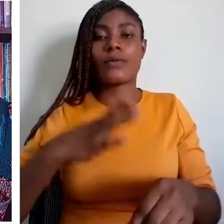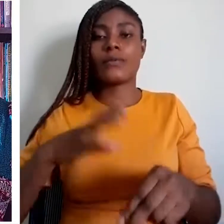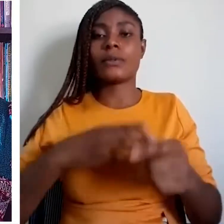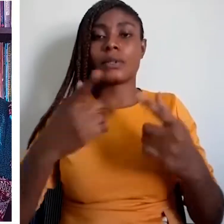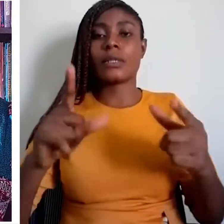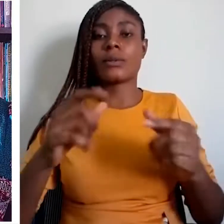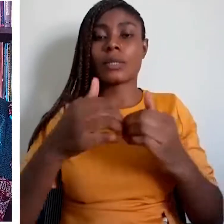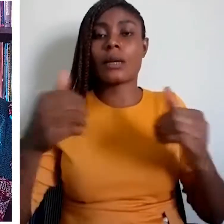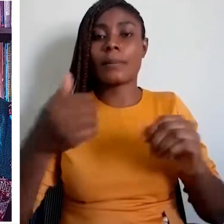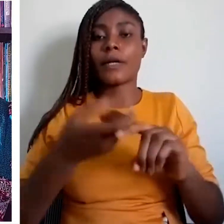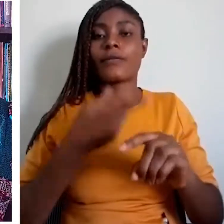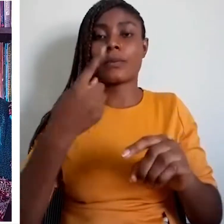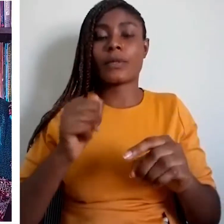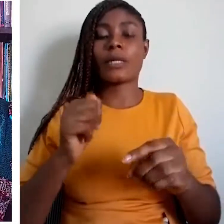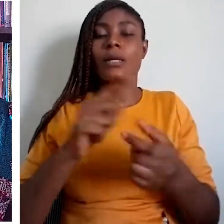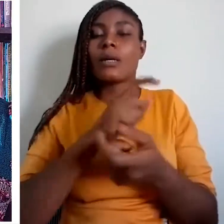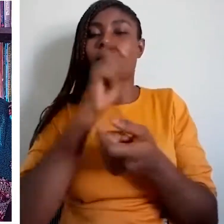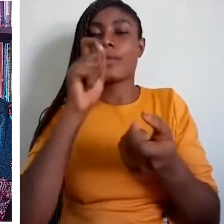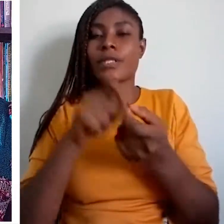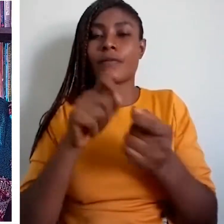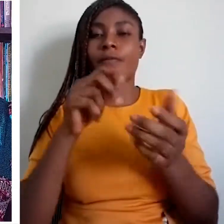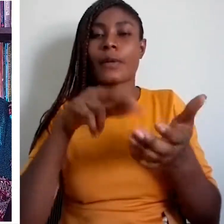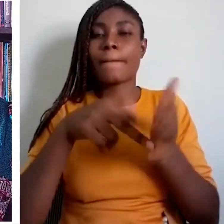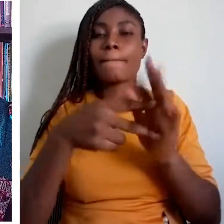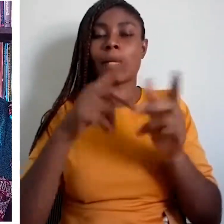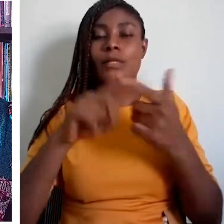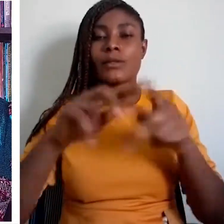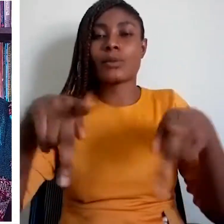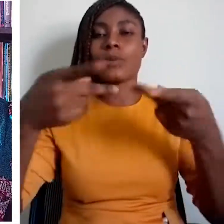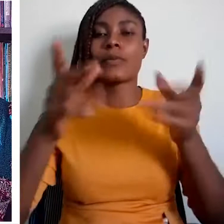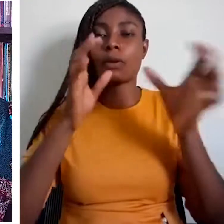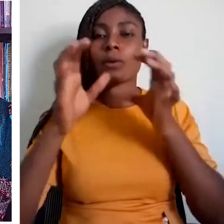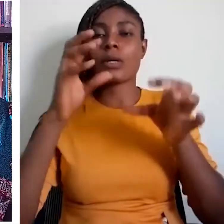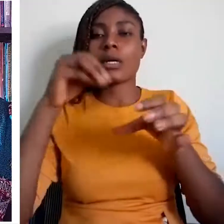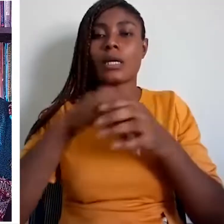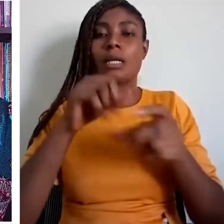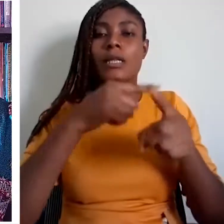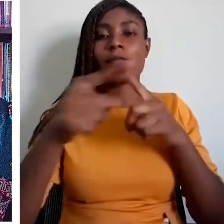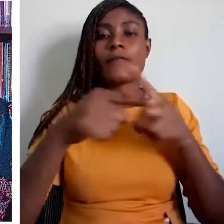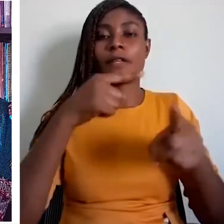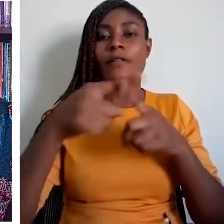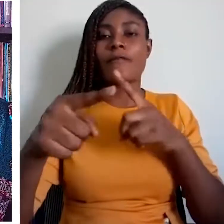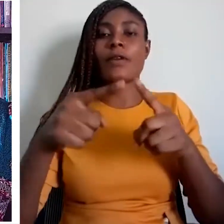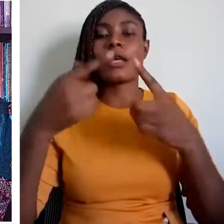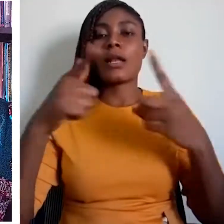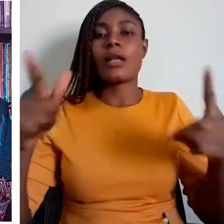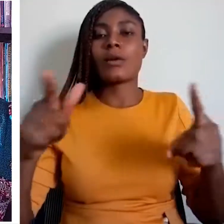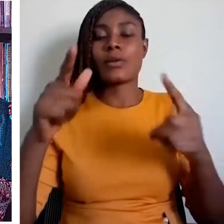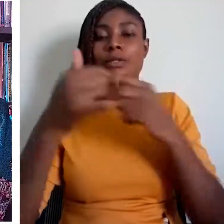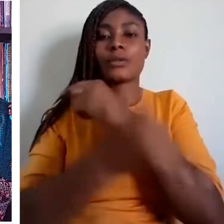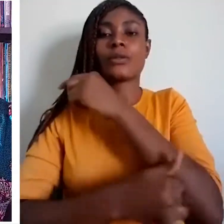Swahili is spoken across East Africa, while Hausa is spoken across West Africa.